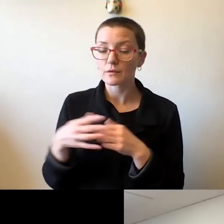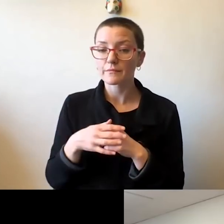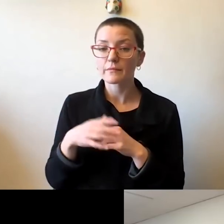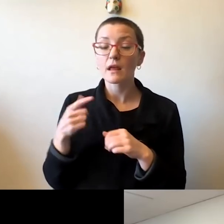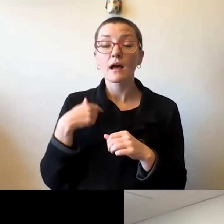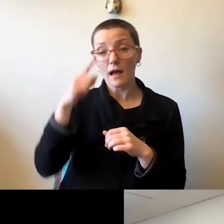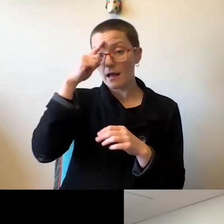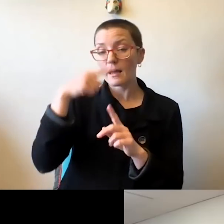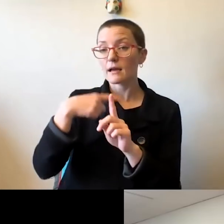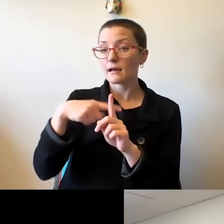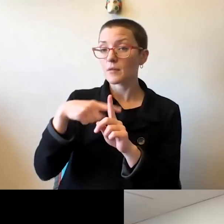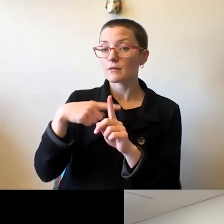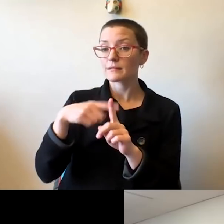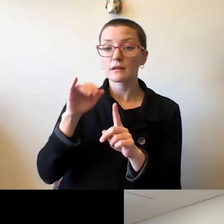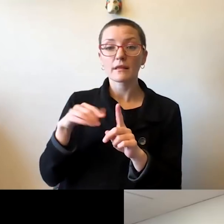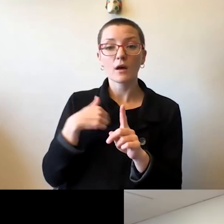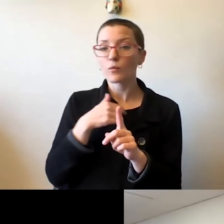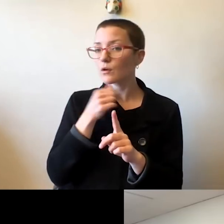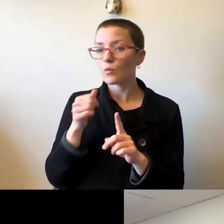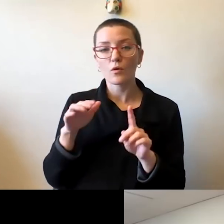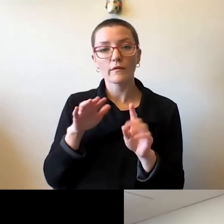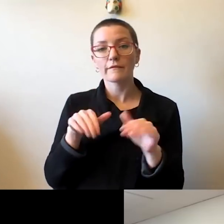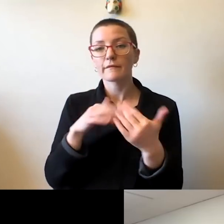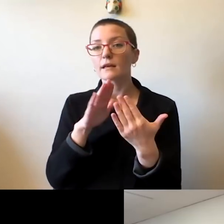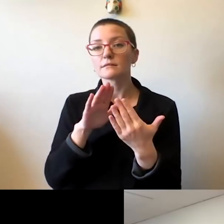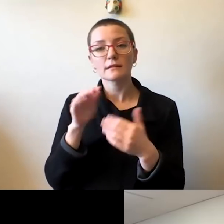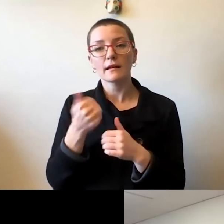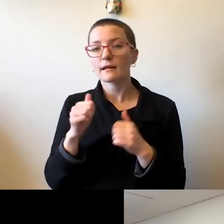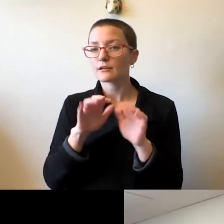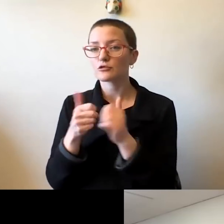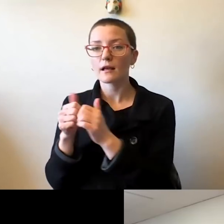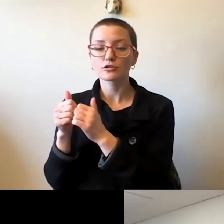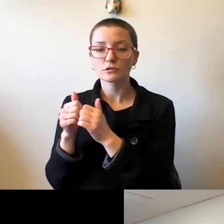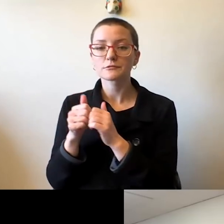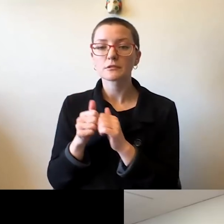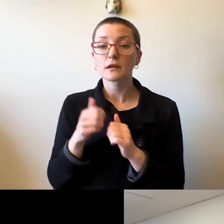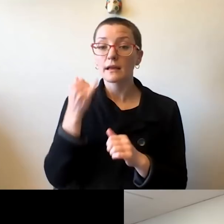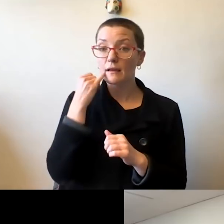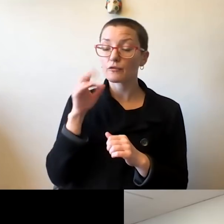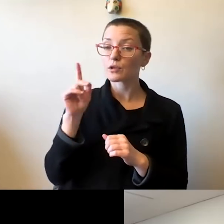to encounter any challenges. And in any case, the university will make sure